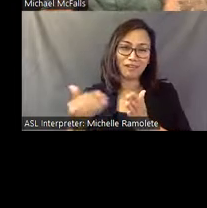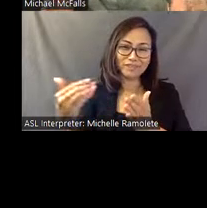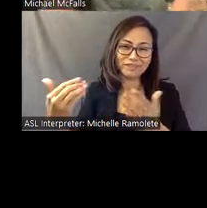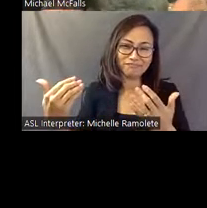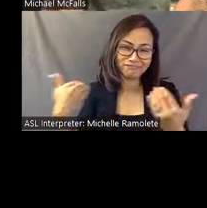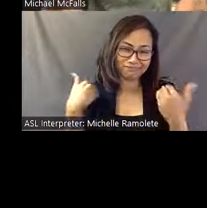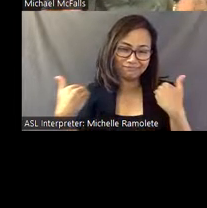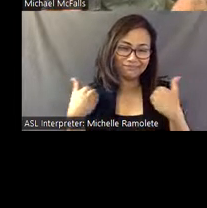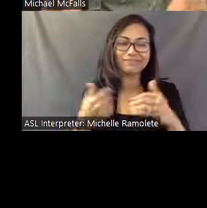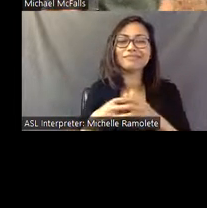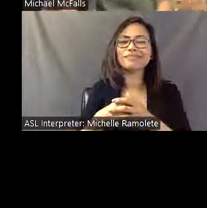So, what is Pasaquanism?